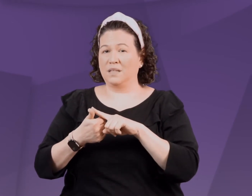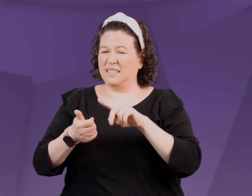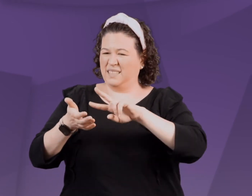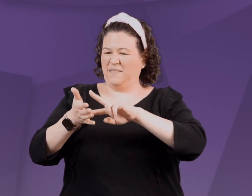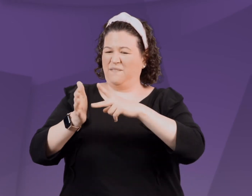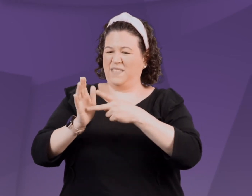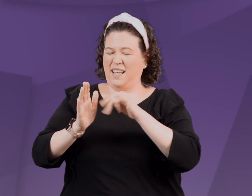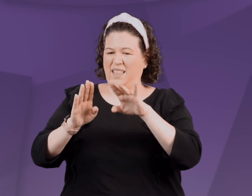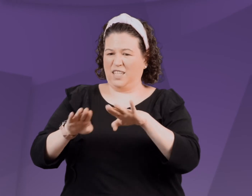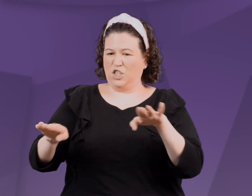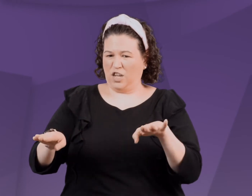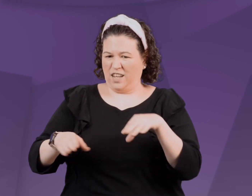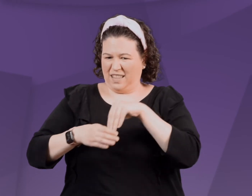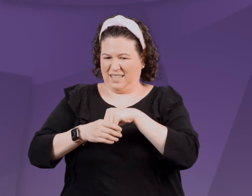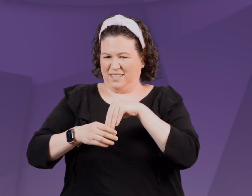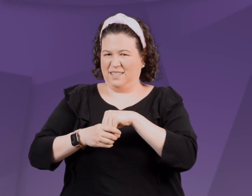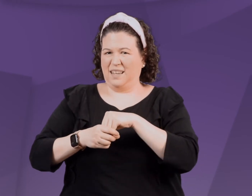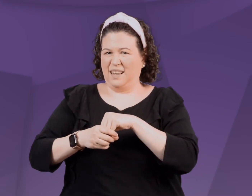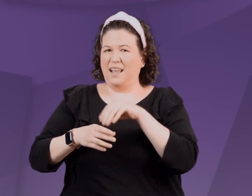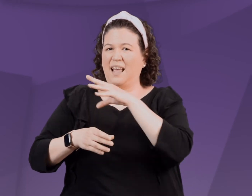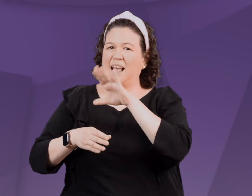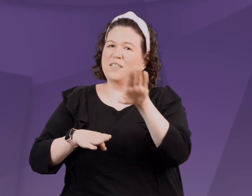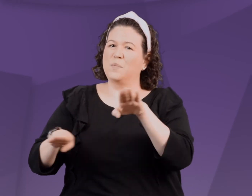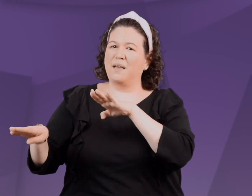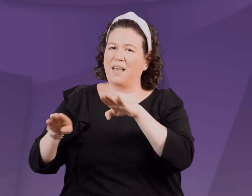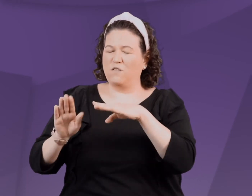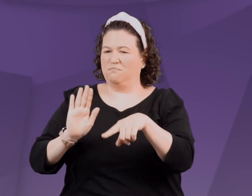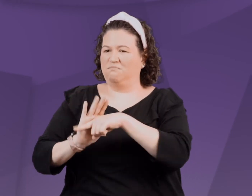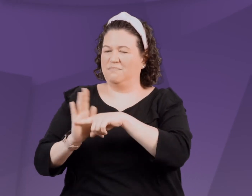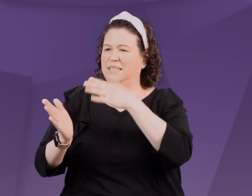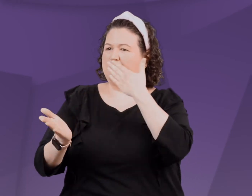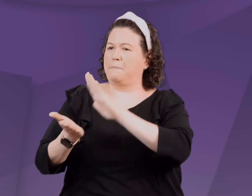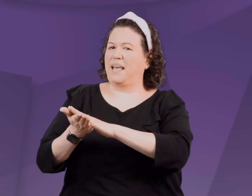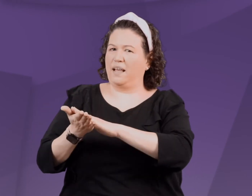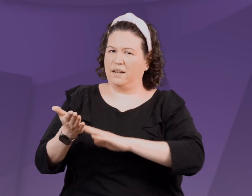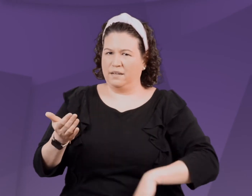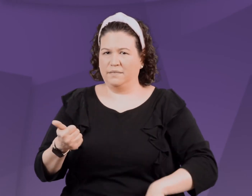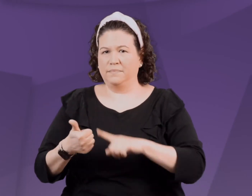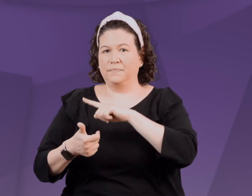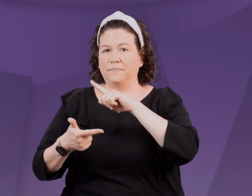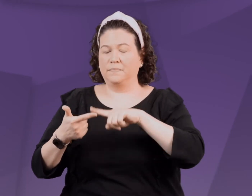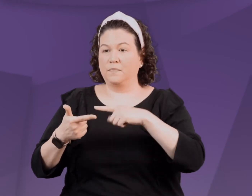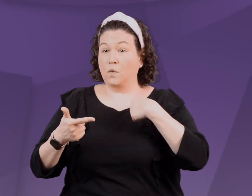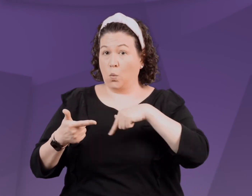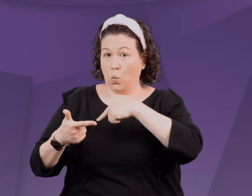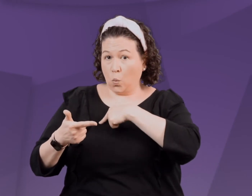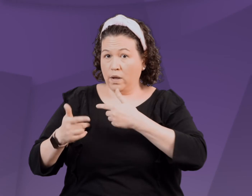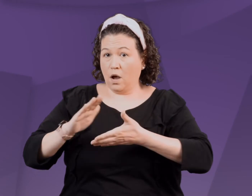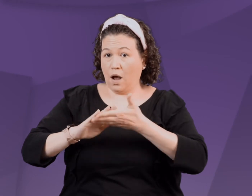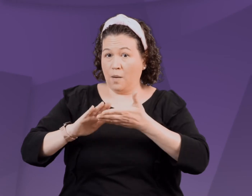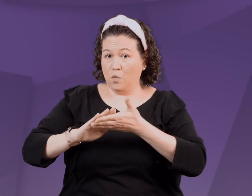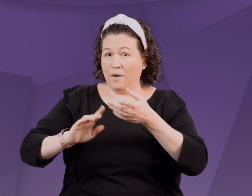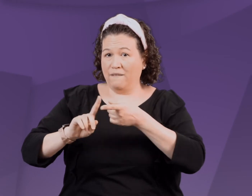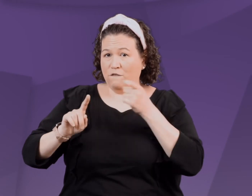It defines the core of the child and their behavior as bad.